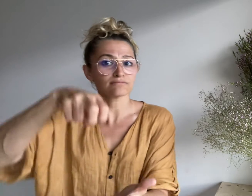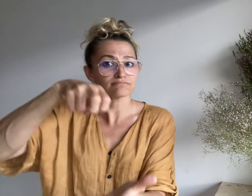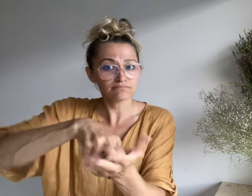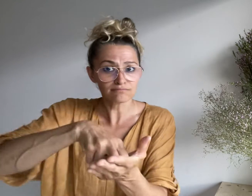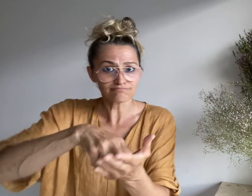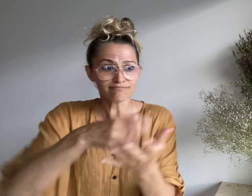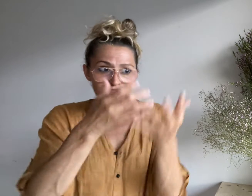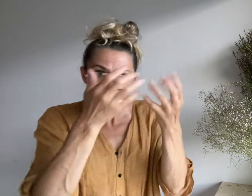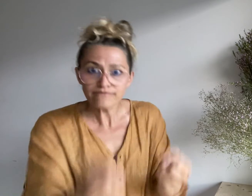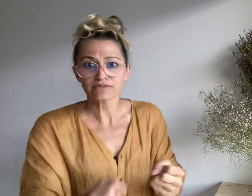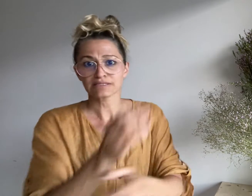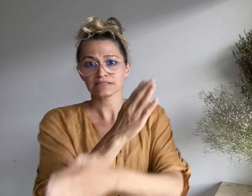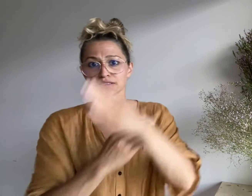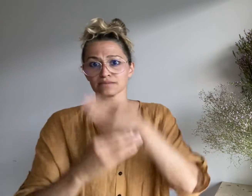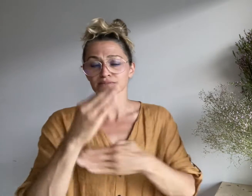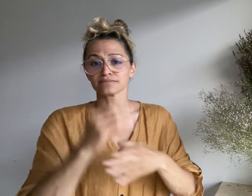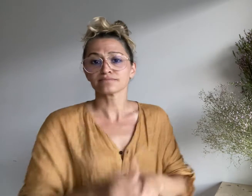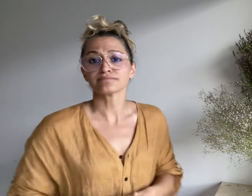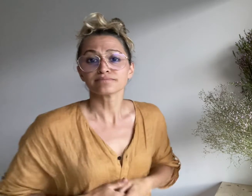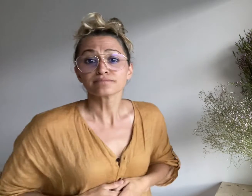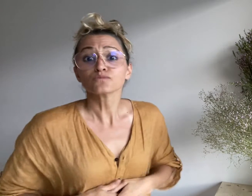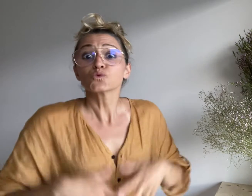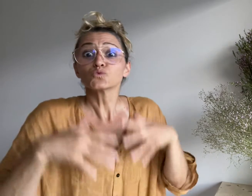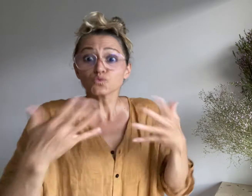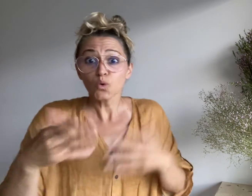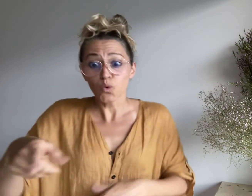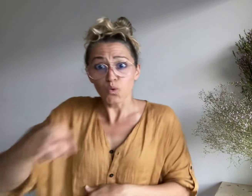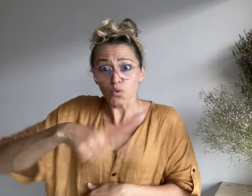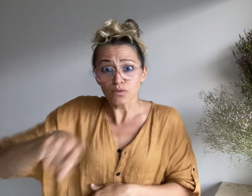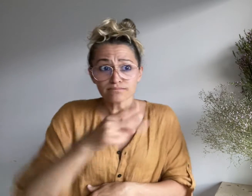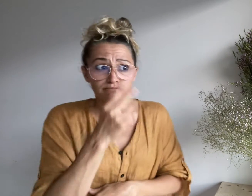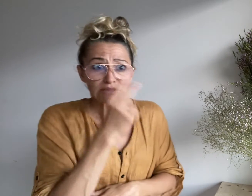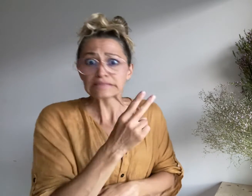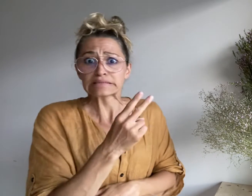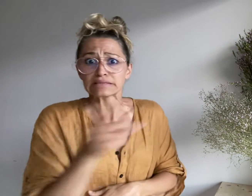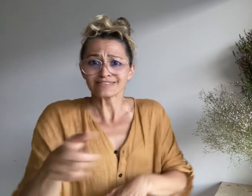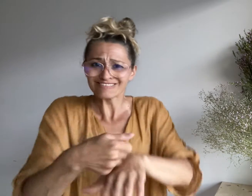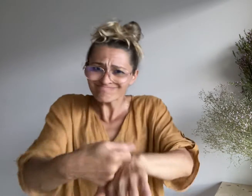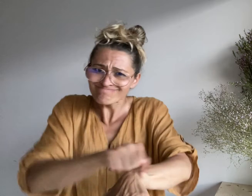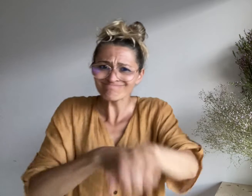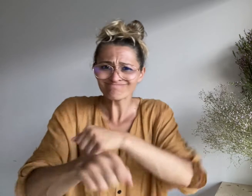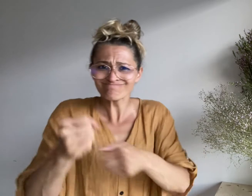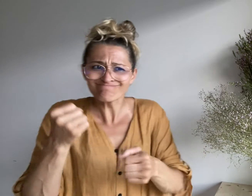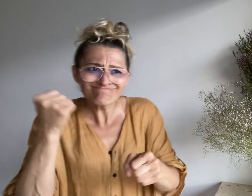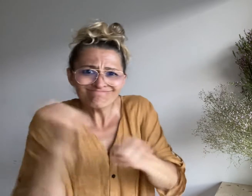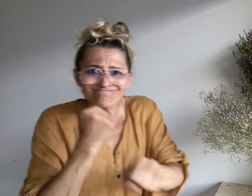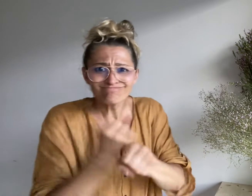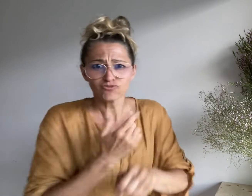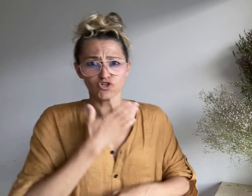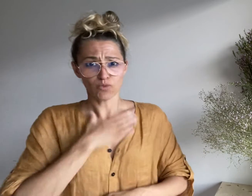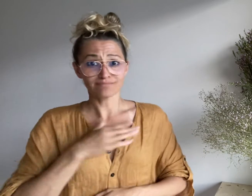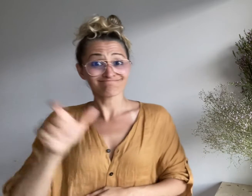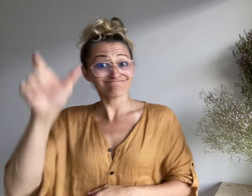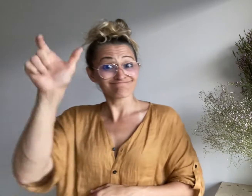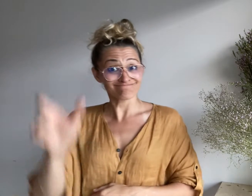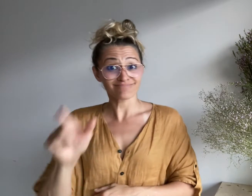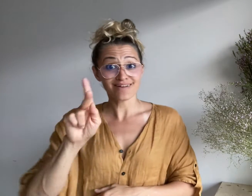As part of their efforts, Khairy said he has set up